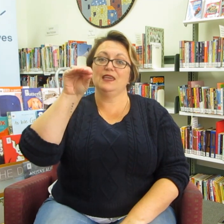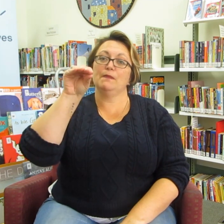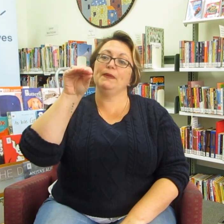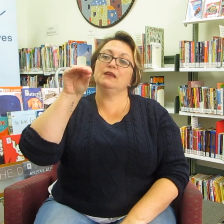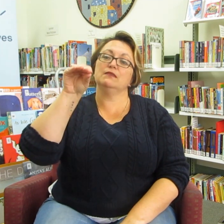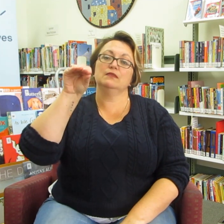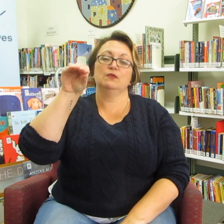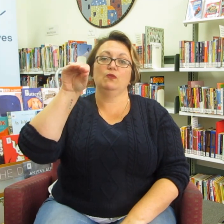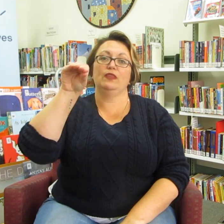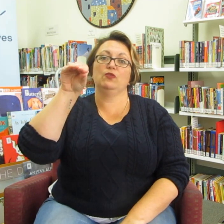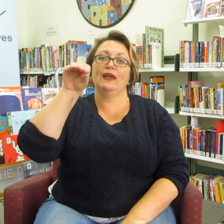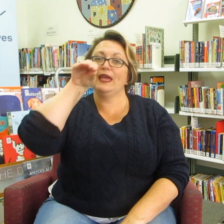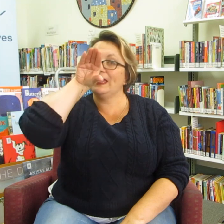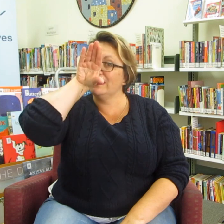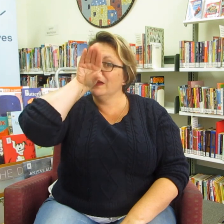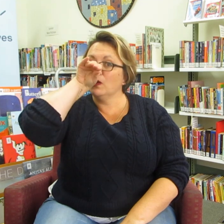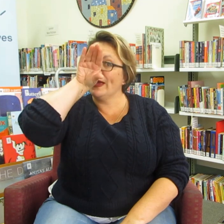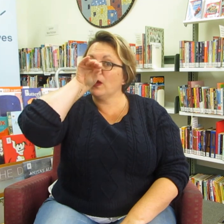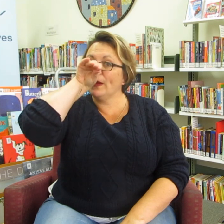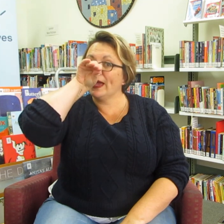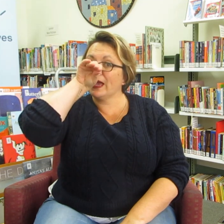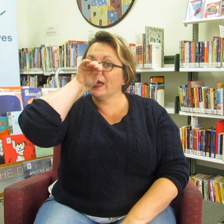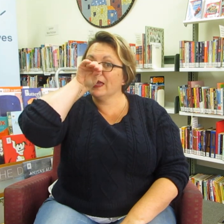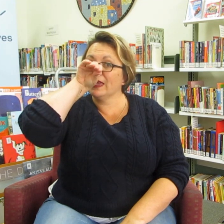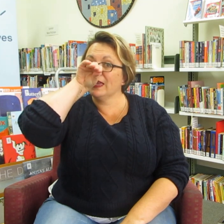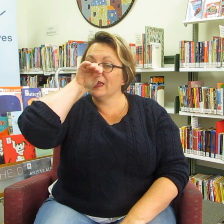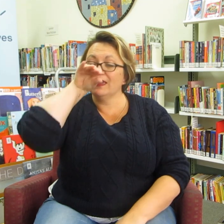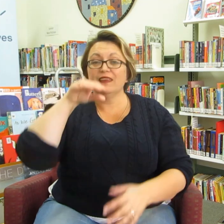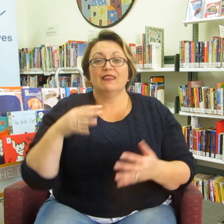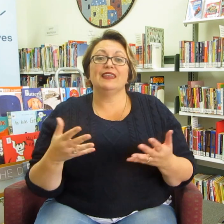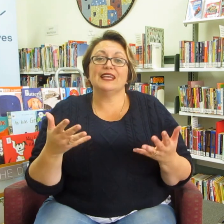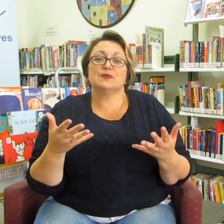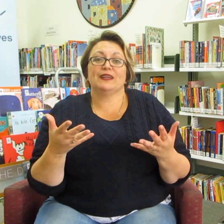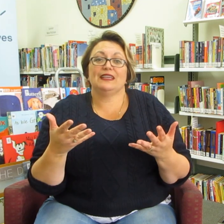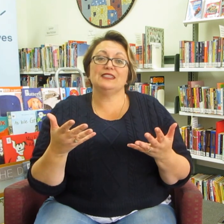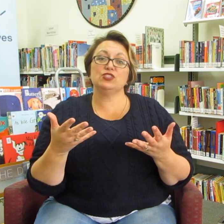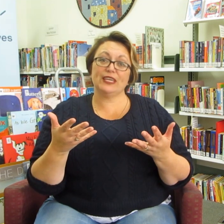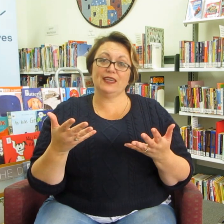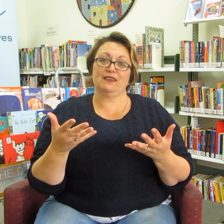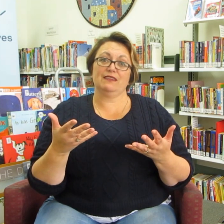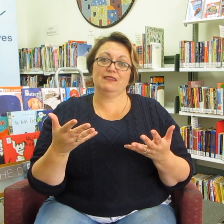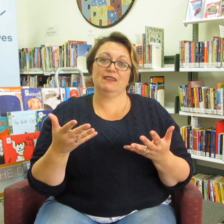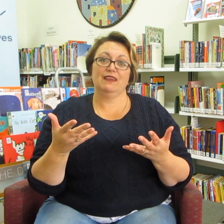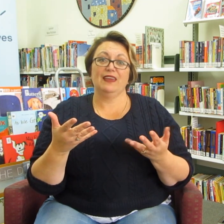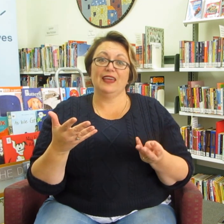And you're making a bill with your hand. 'Quack, Quack' The next one is CHICKEN.